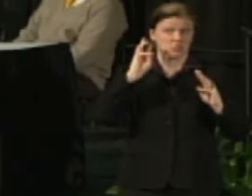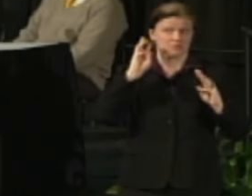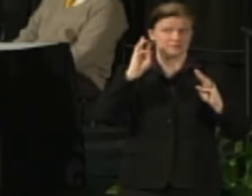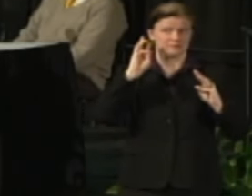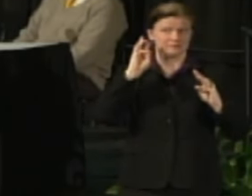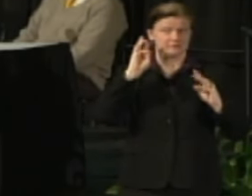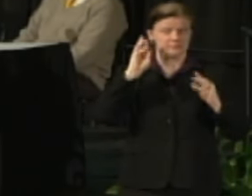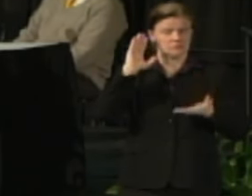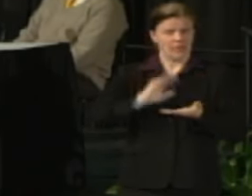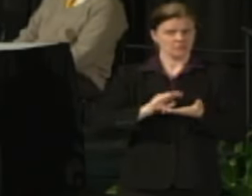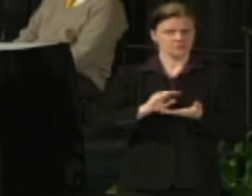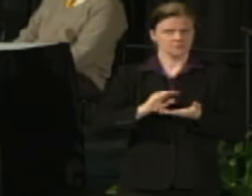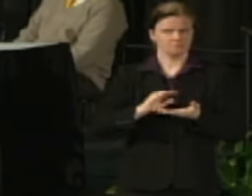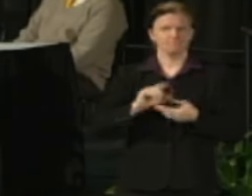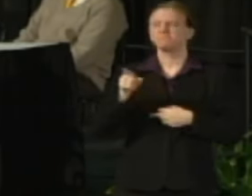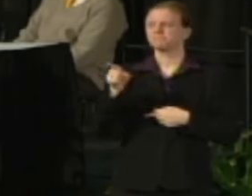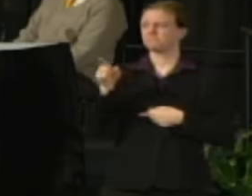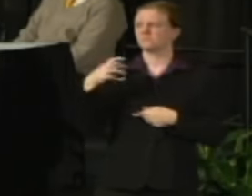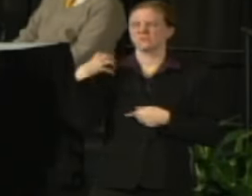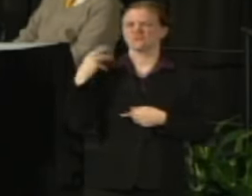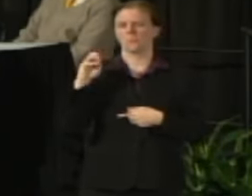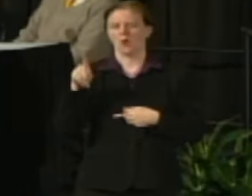Chancellor Mone: Yeah, you're absolutely right and I think that's a fair question